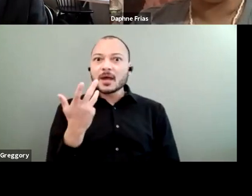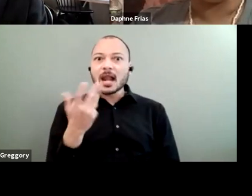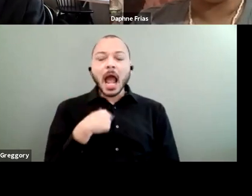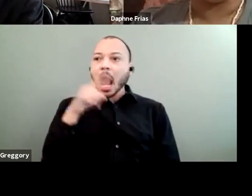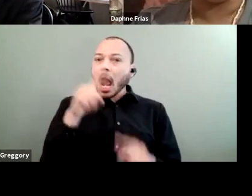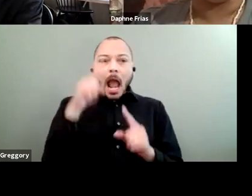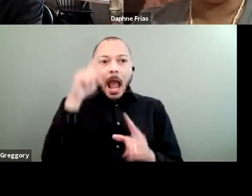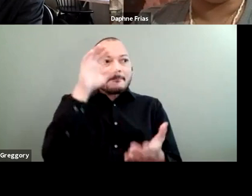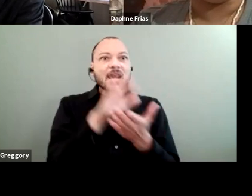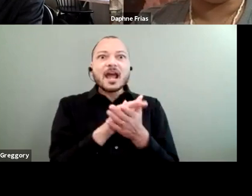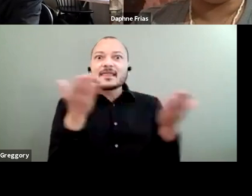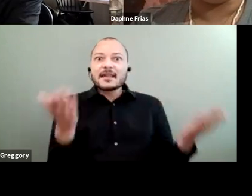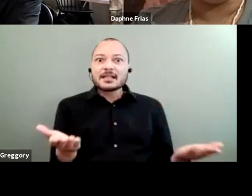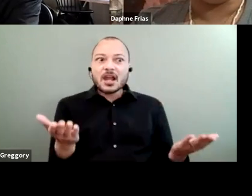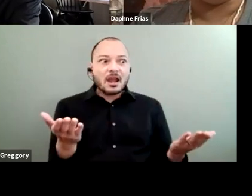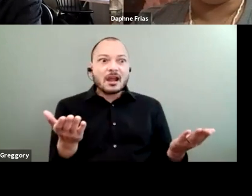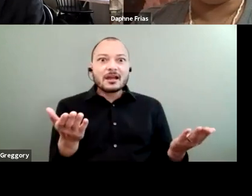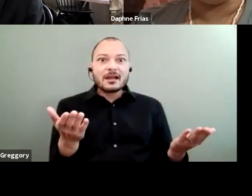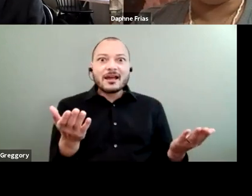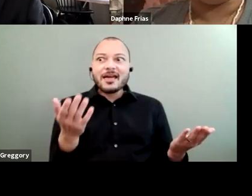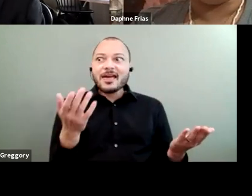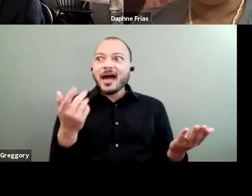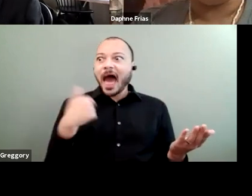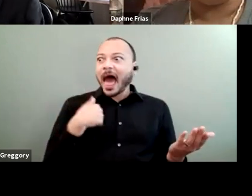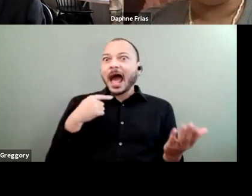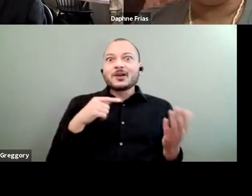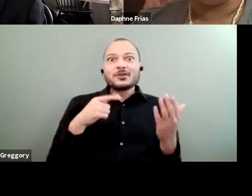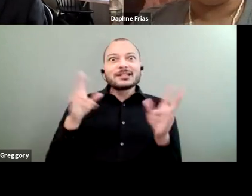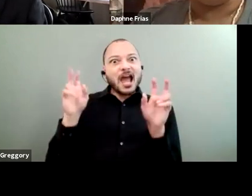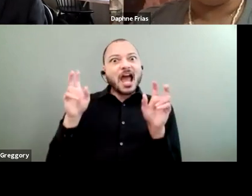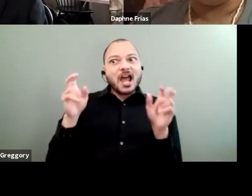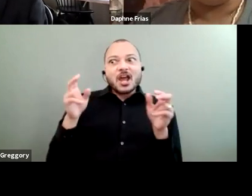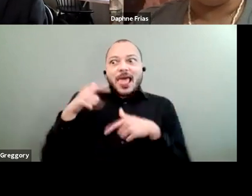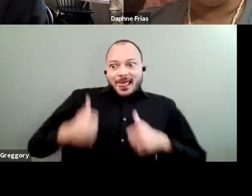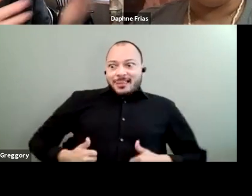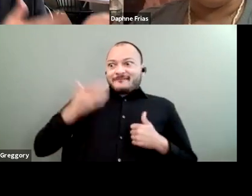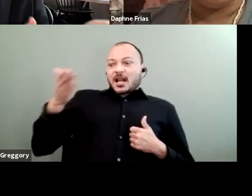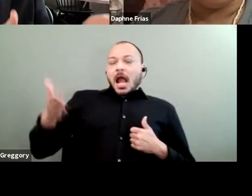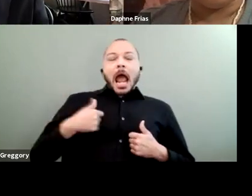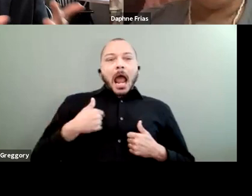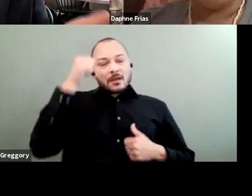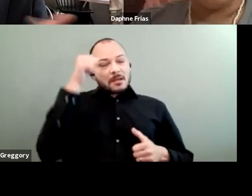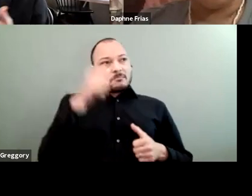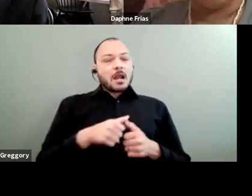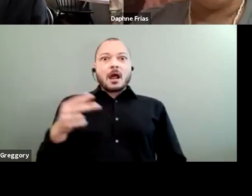"when this is the water I was swimming in over here." And I remember just being so struck by that, where I had been swimming in that water all the time,